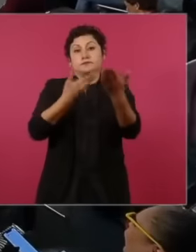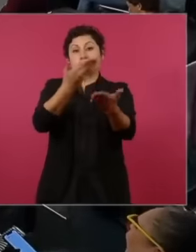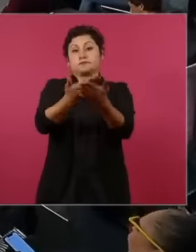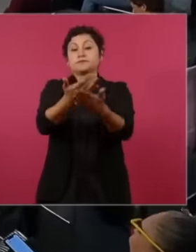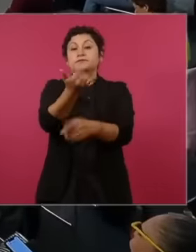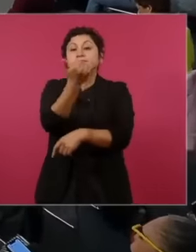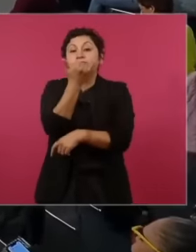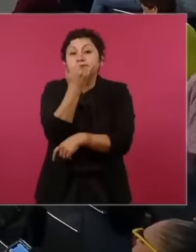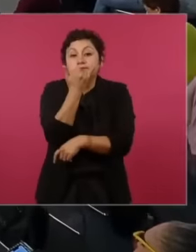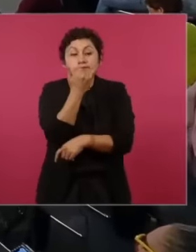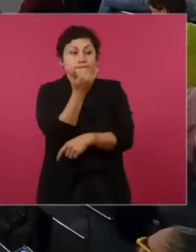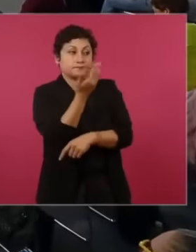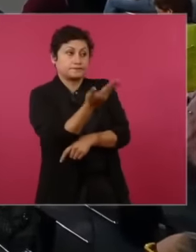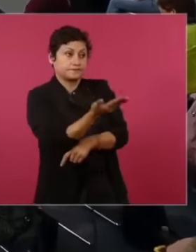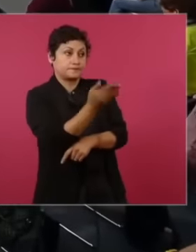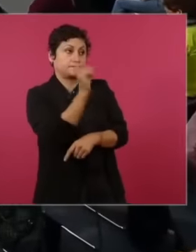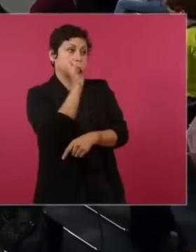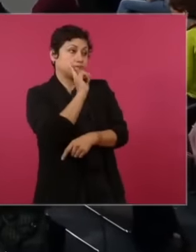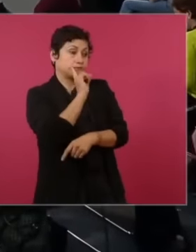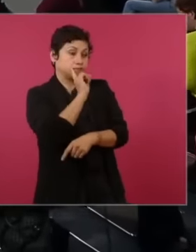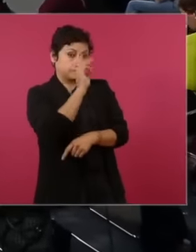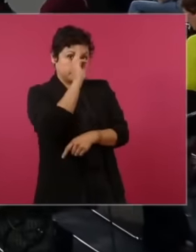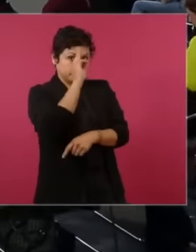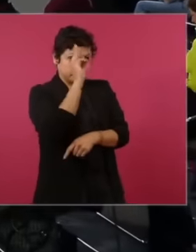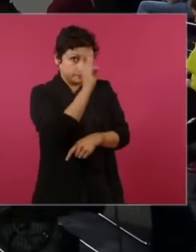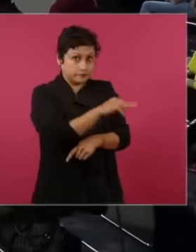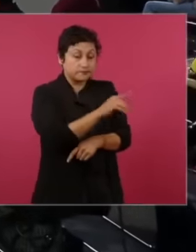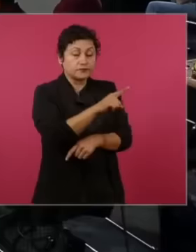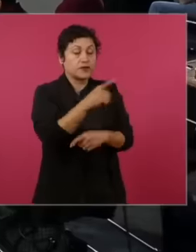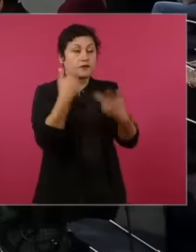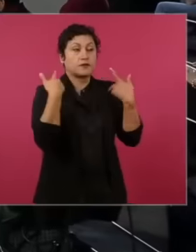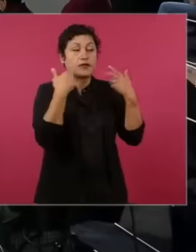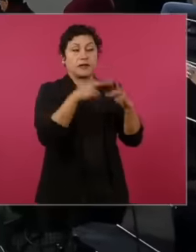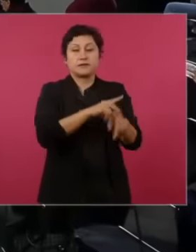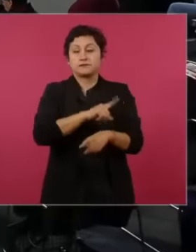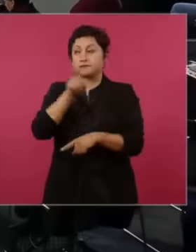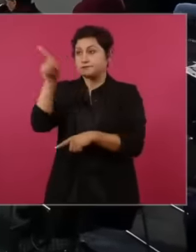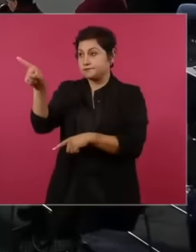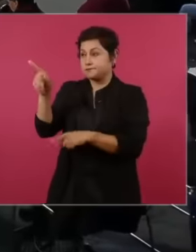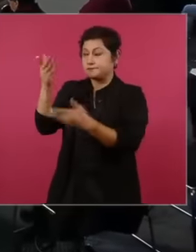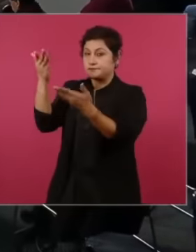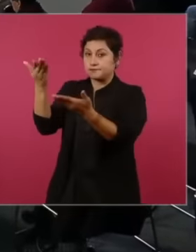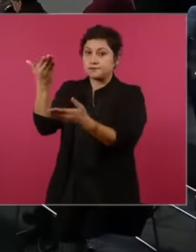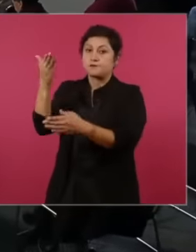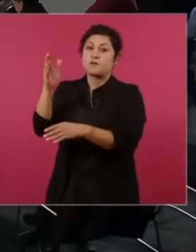and Roberto Herz, but what is public is public and also